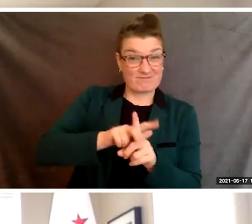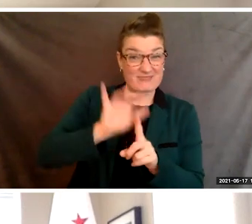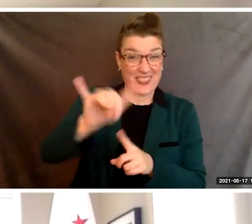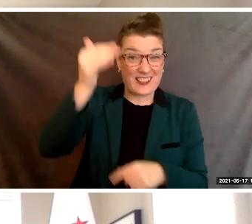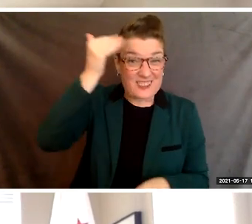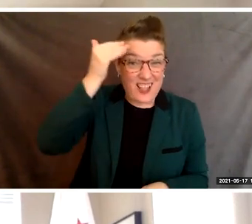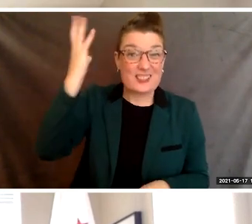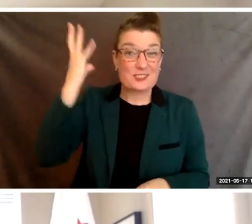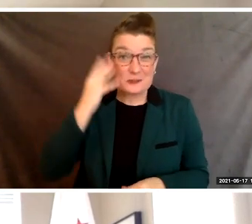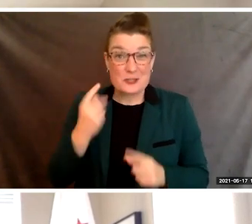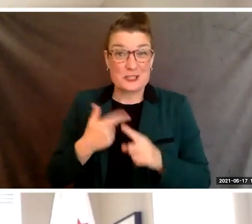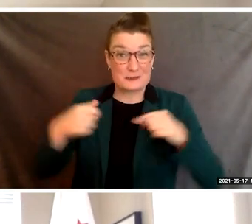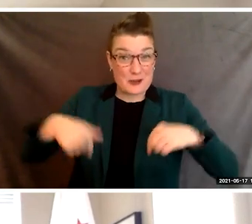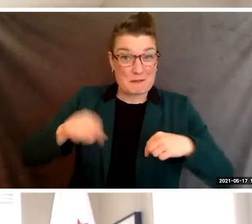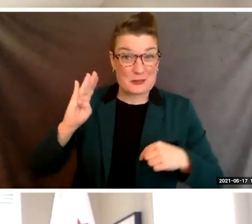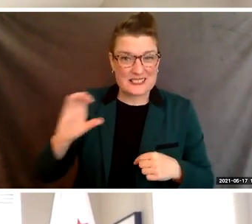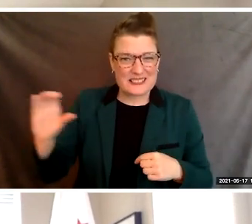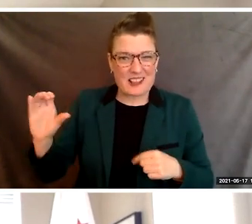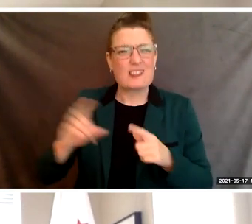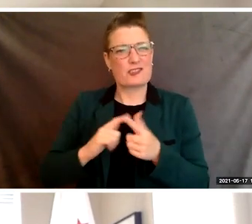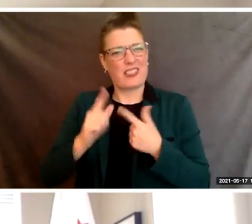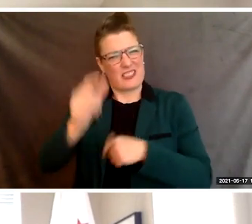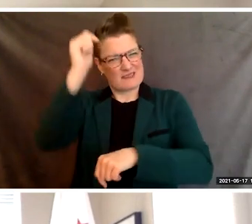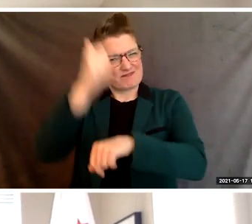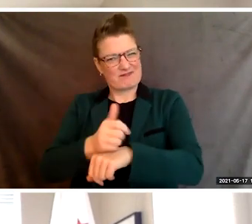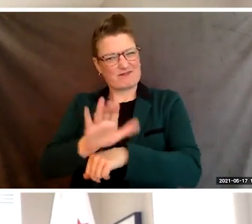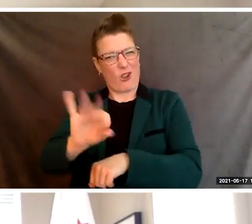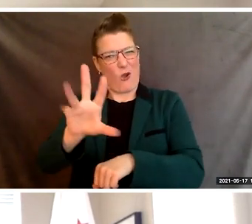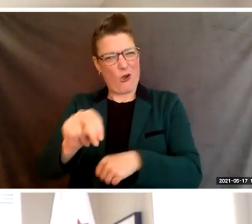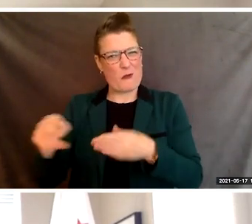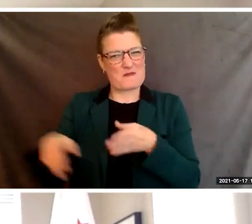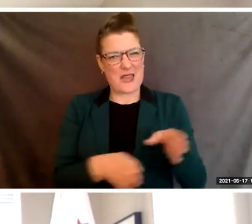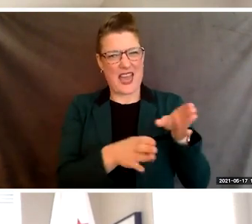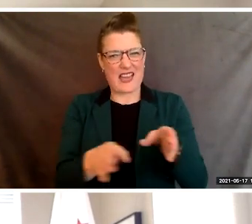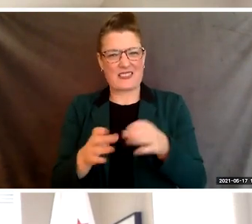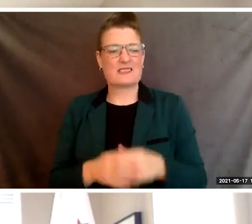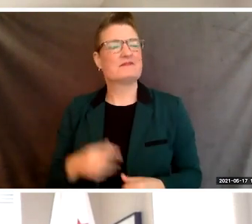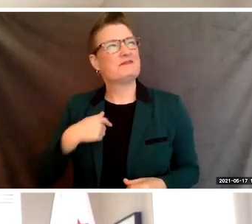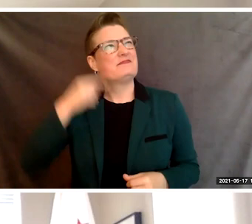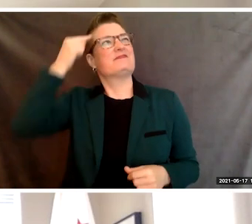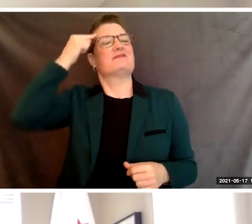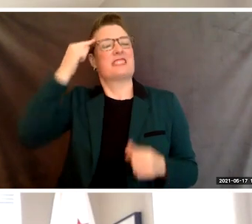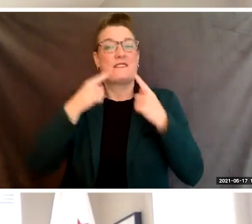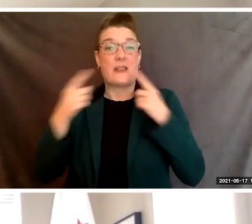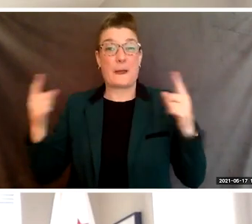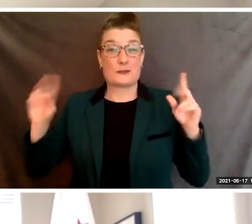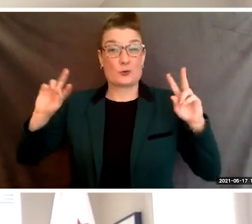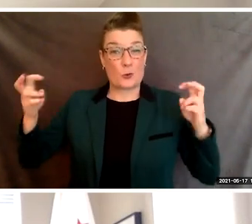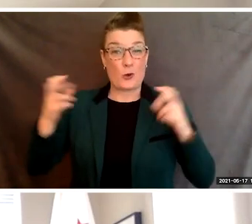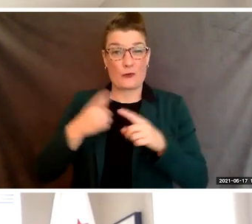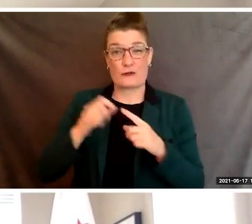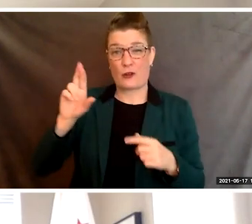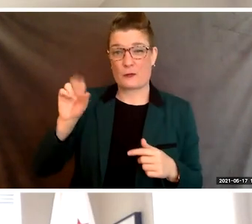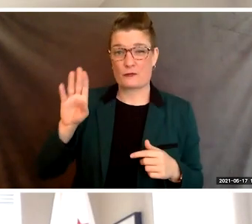at Berkeley City College and chart your own path. I'm reminded of the famous Robert Frost poem and it's signature ending,